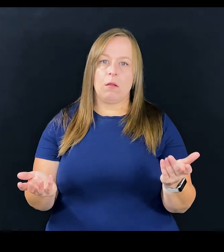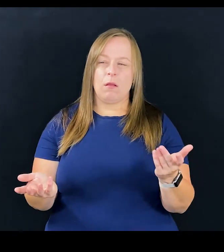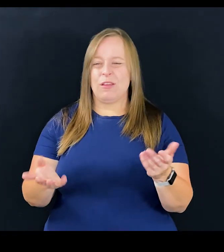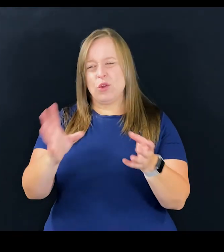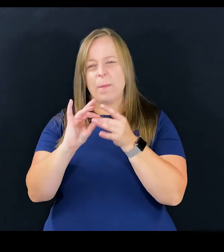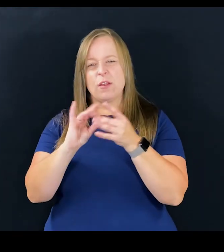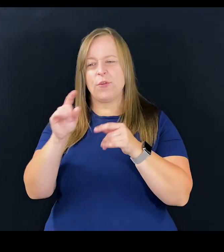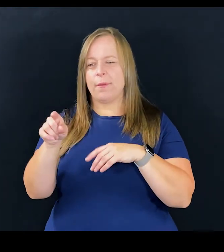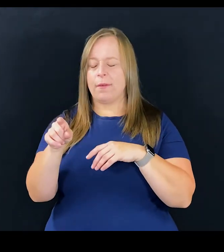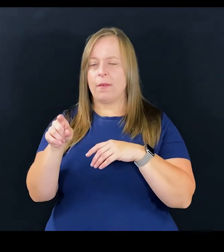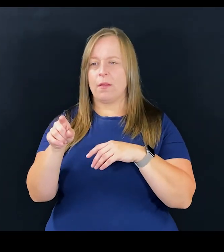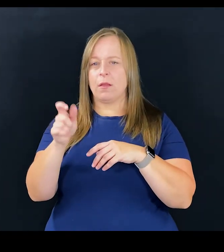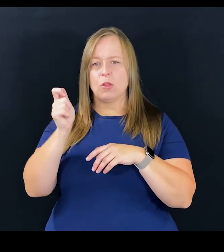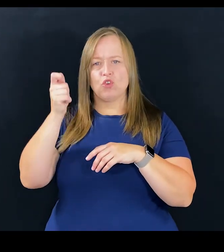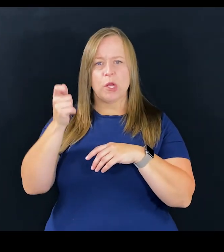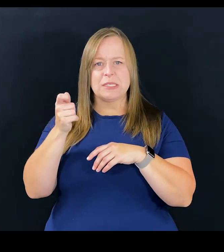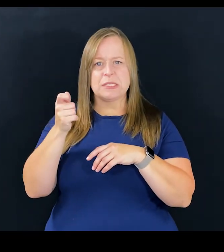You mentioned that the jurist,